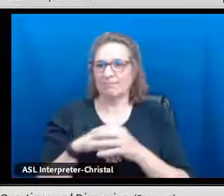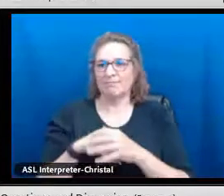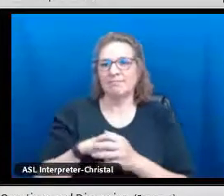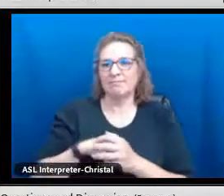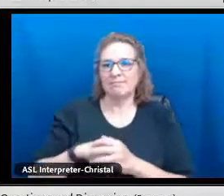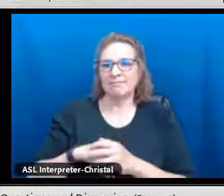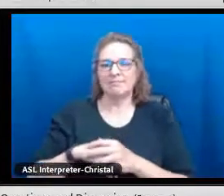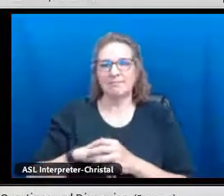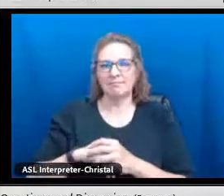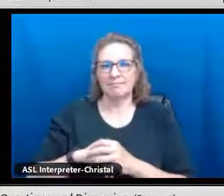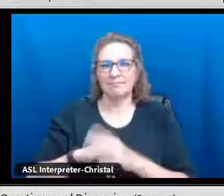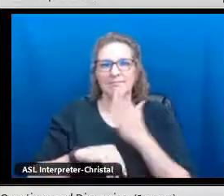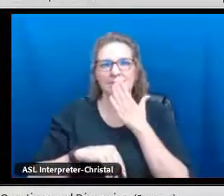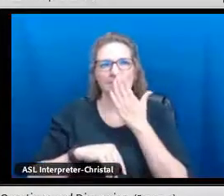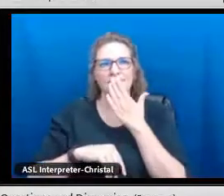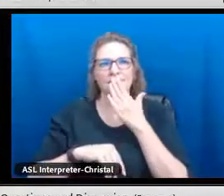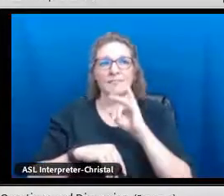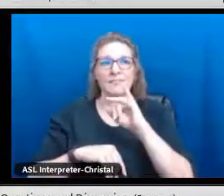that is not ours. Thank you.